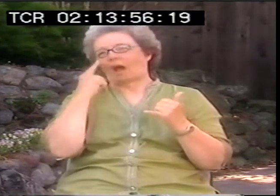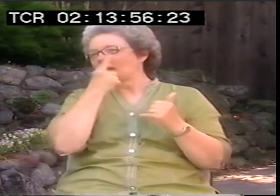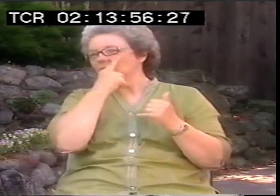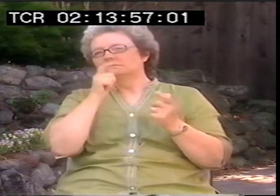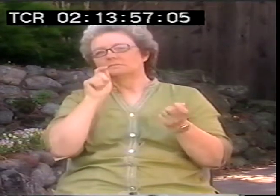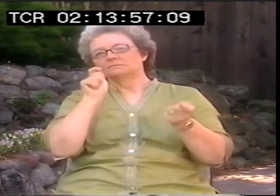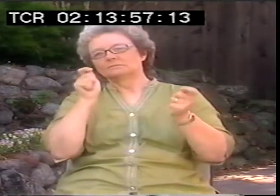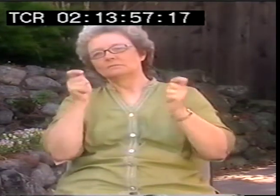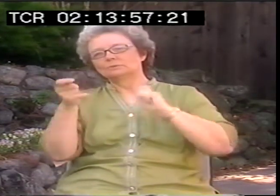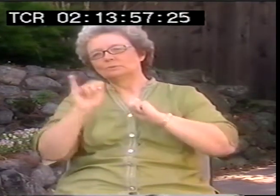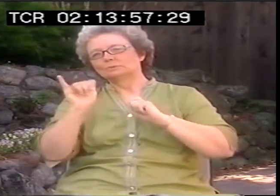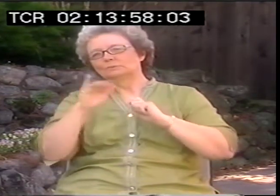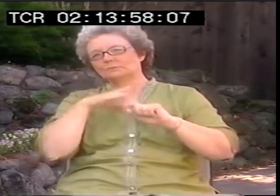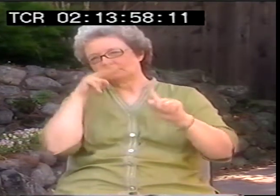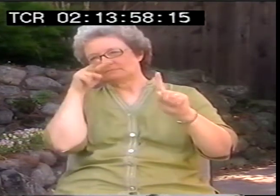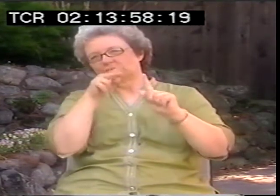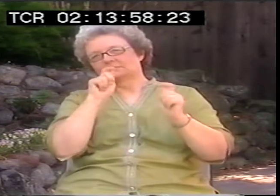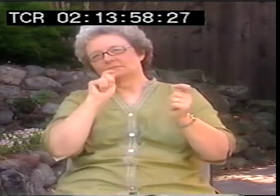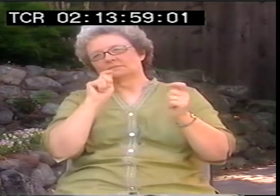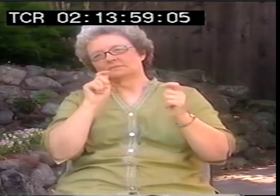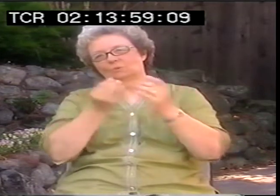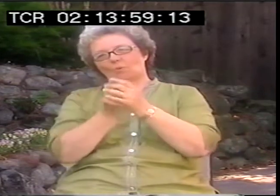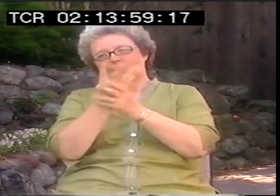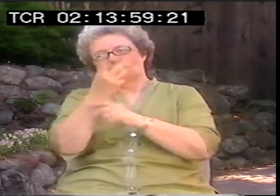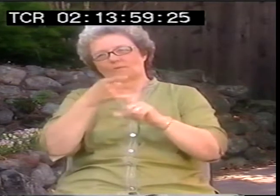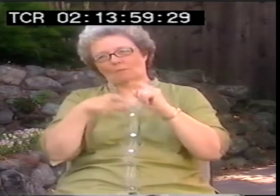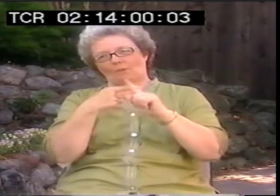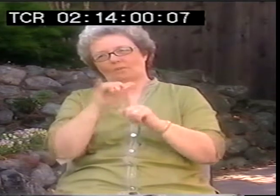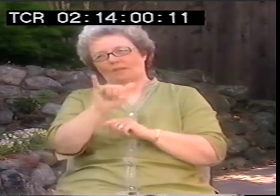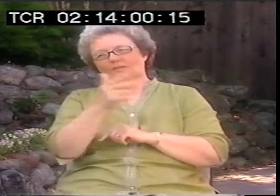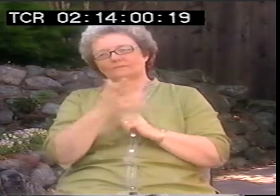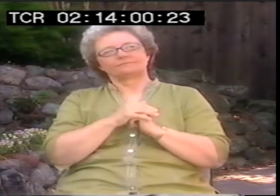Well now I think that my eyes have changed in a sense.